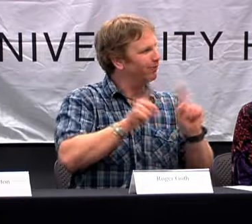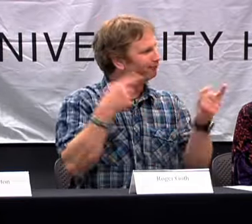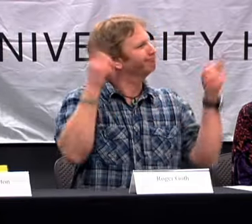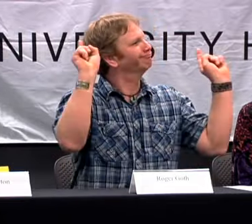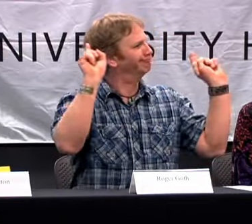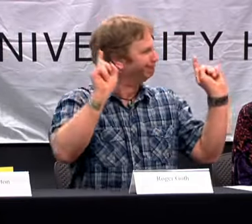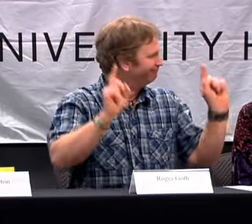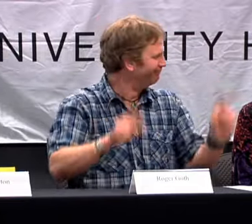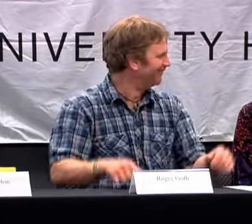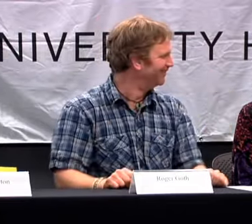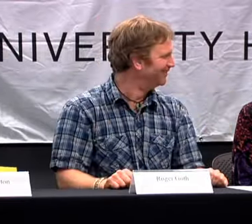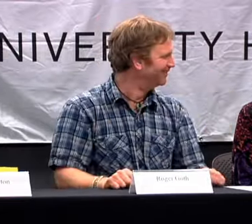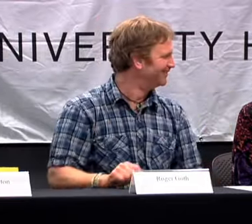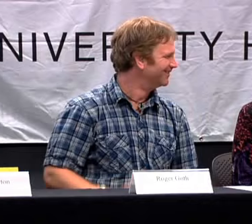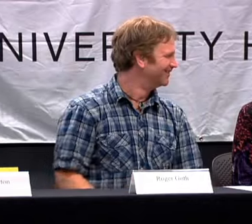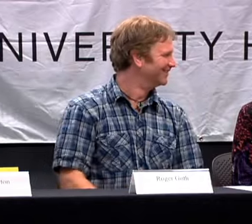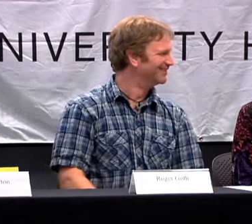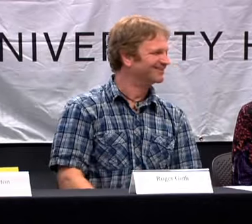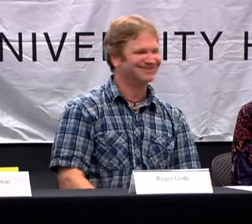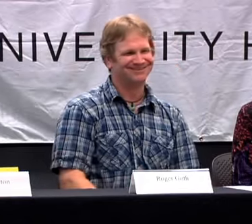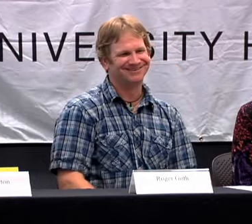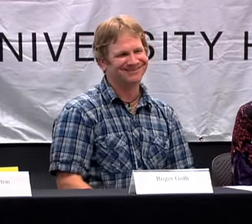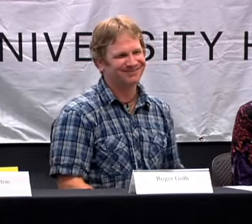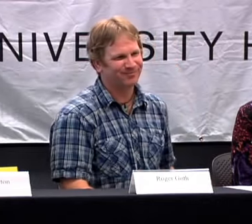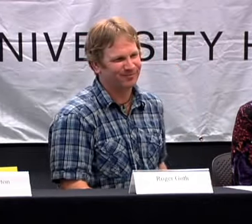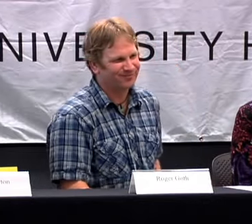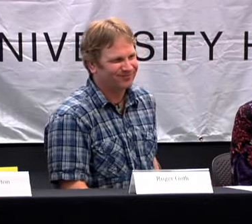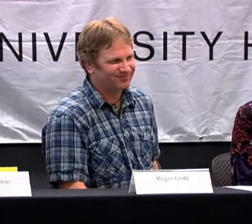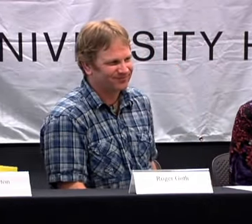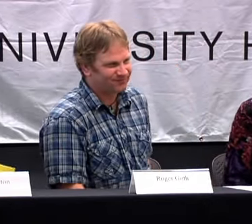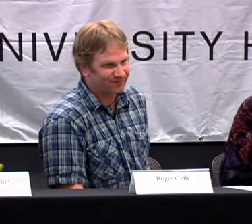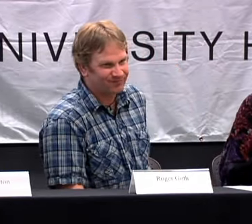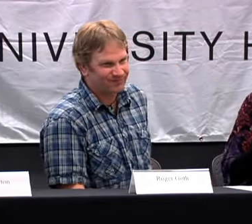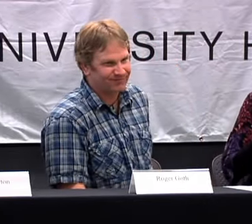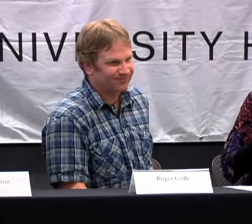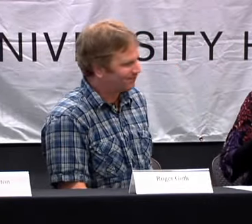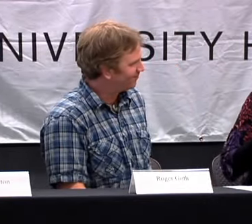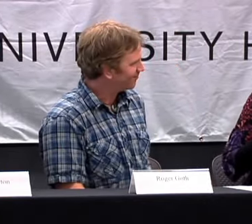TOOK ME 30 YEARS TO FIGURE IT OUT. BUT NOW I FEEL LIKE A SUCCESS.